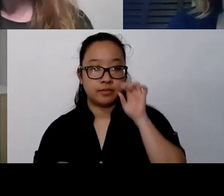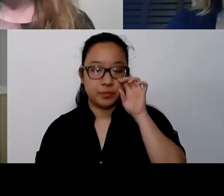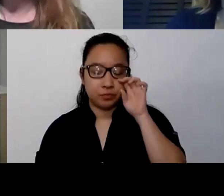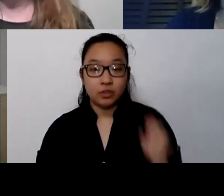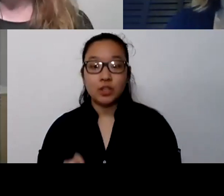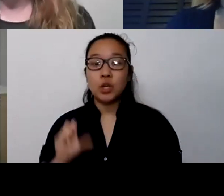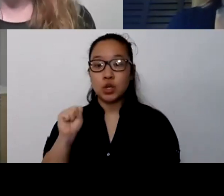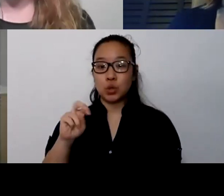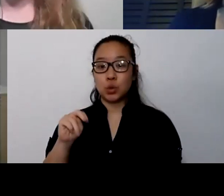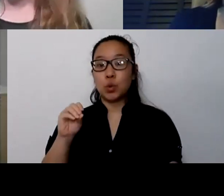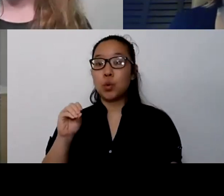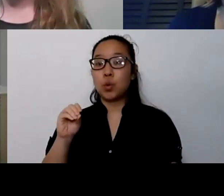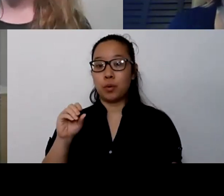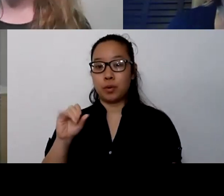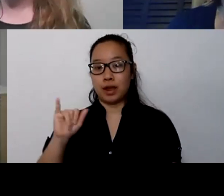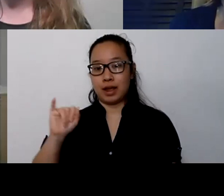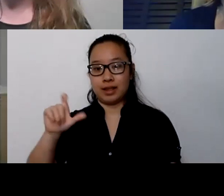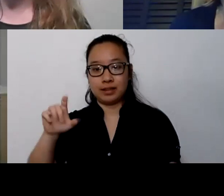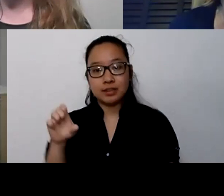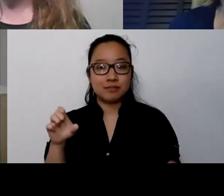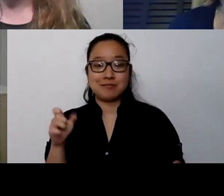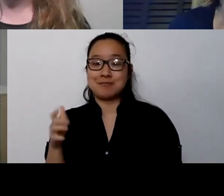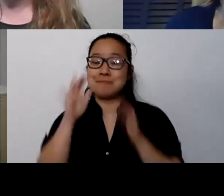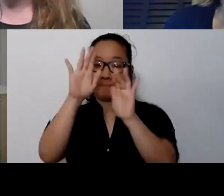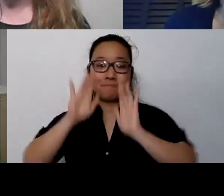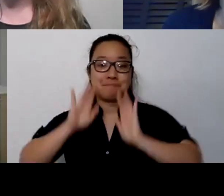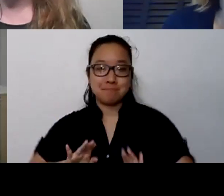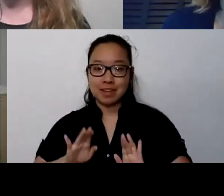I will just say, the highlight of this has been Sno-Isle's trivial nights.